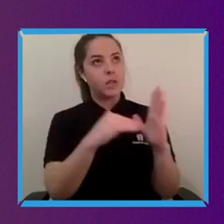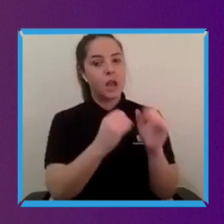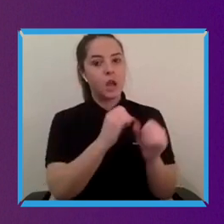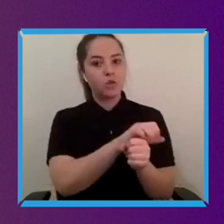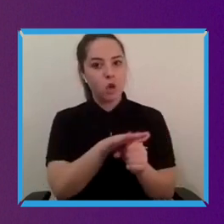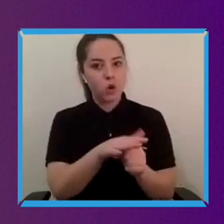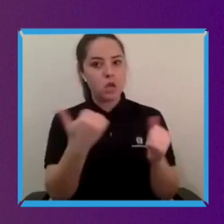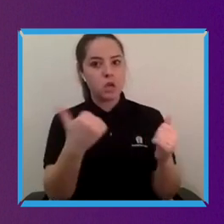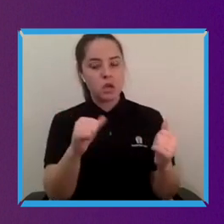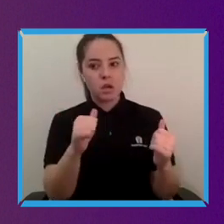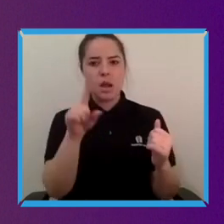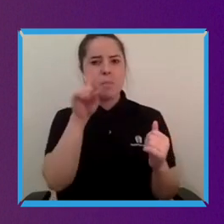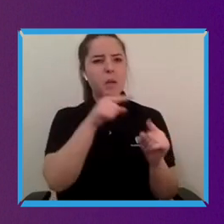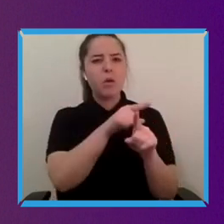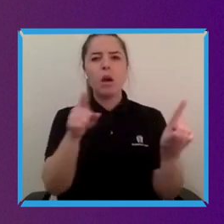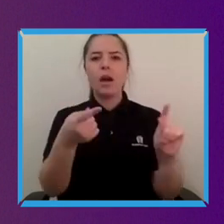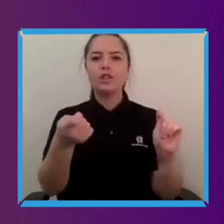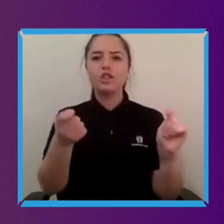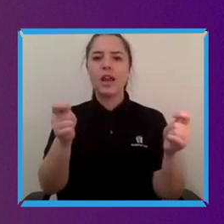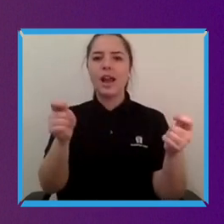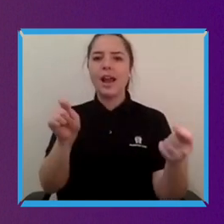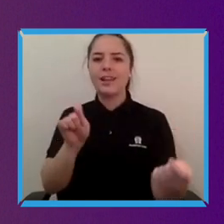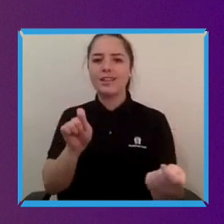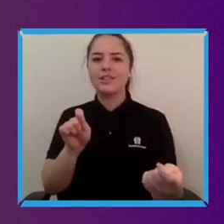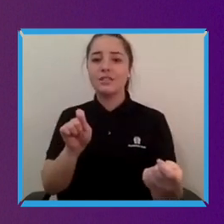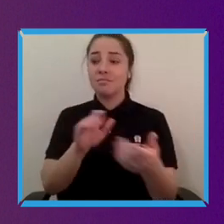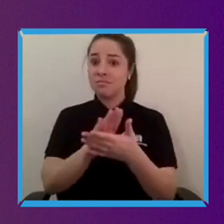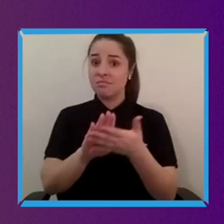well it is a great opportunity to to make